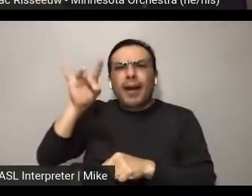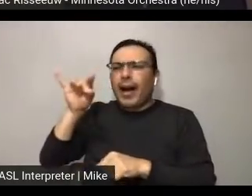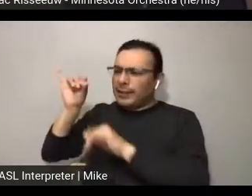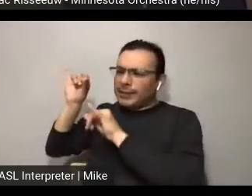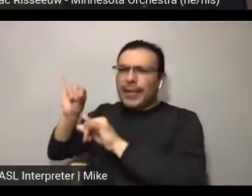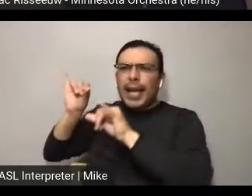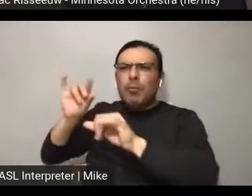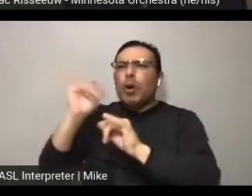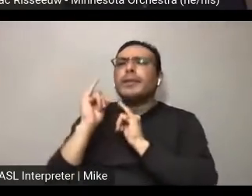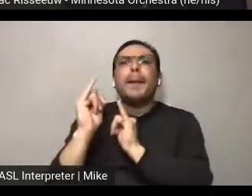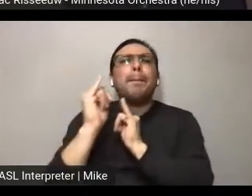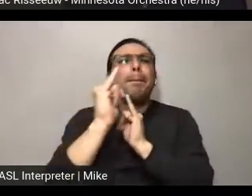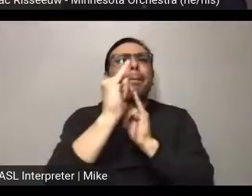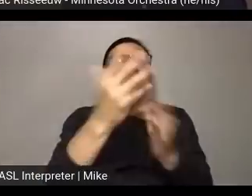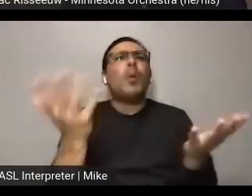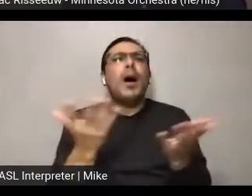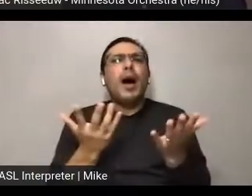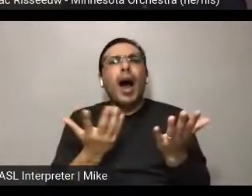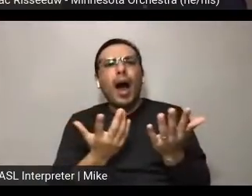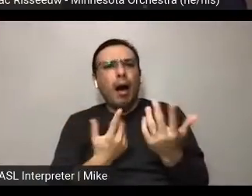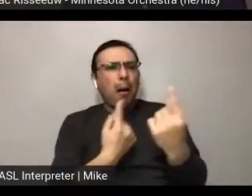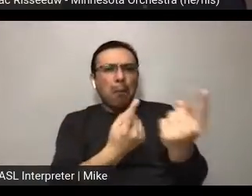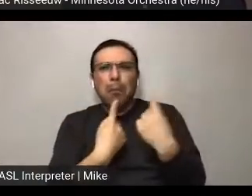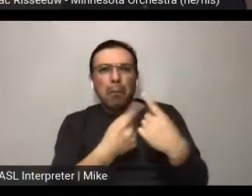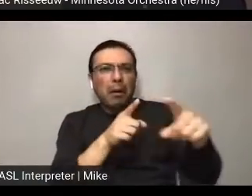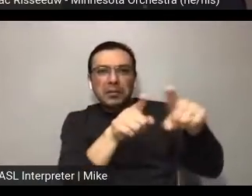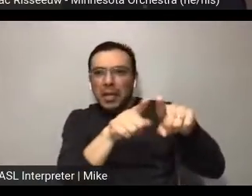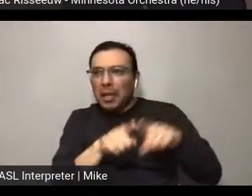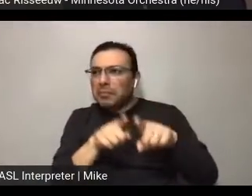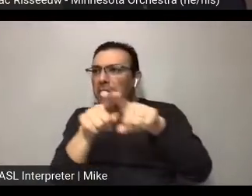And we are a young people, family oriented theater.